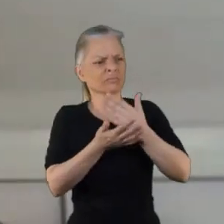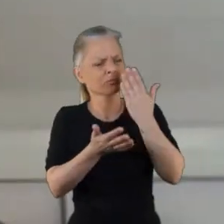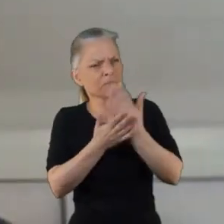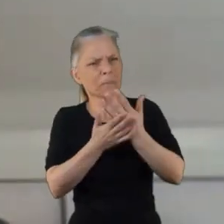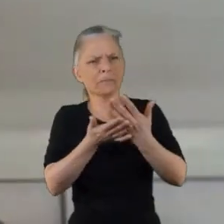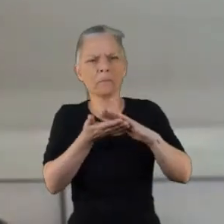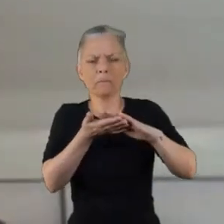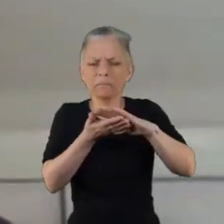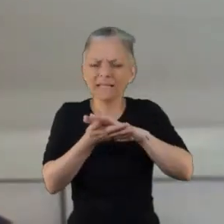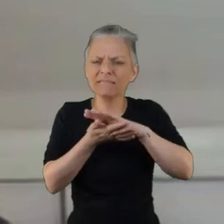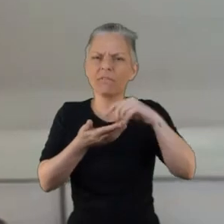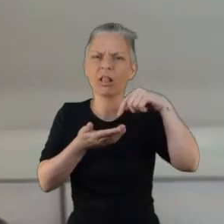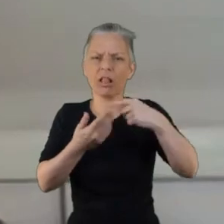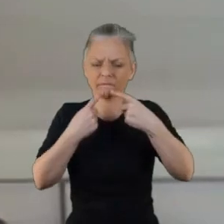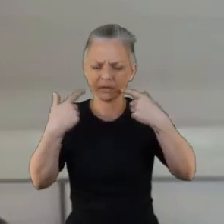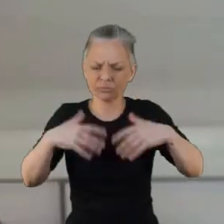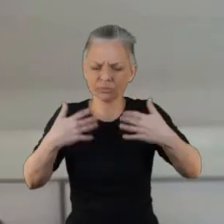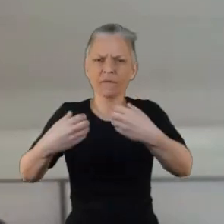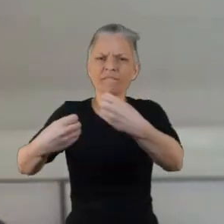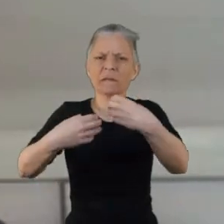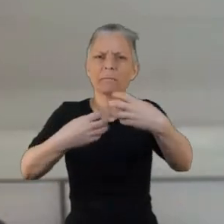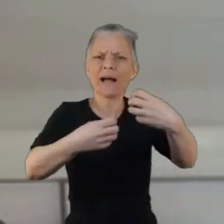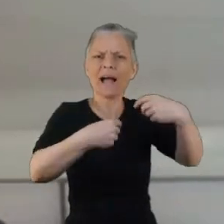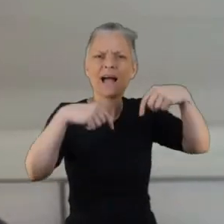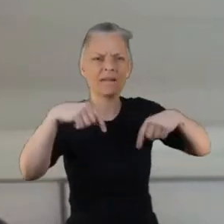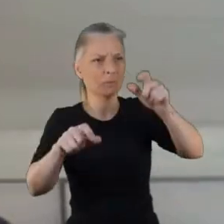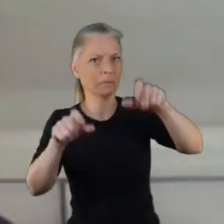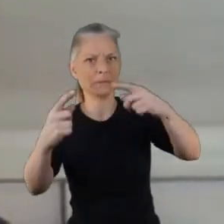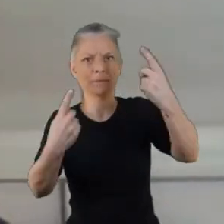Gaining certain meaningful feedback from people with lived experience is actually quite hard